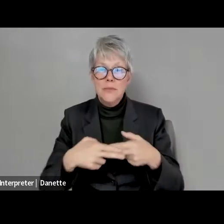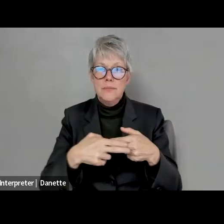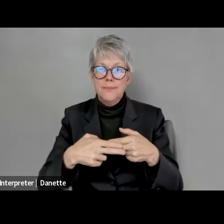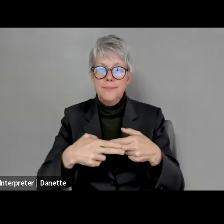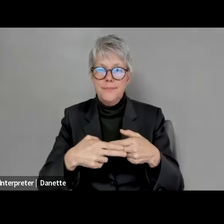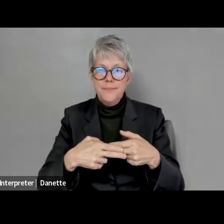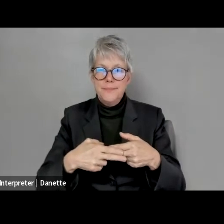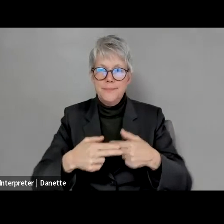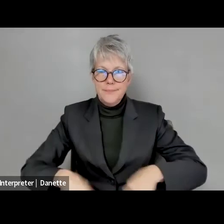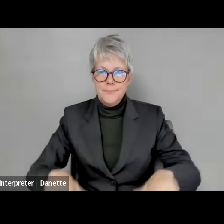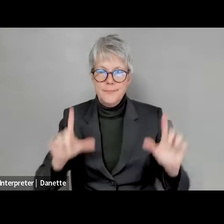Kelly Crosbie: as a reminder,